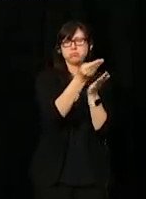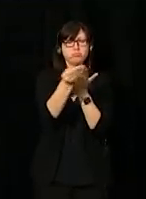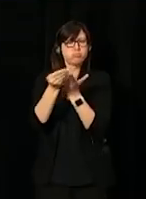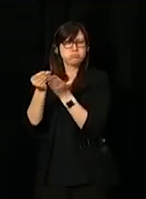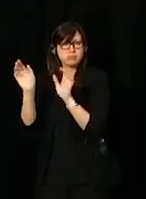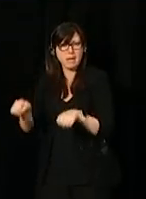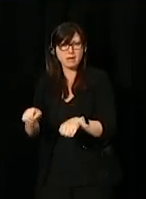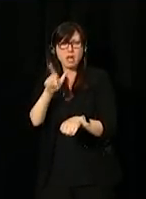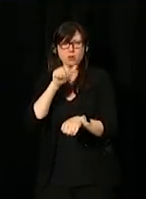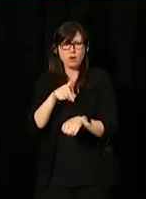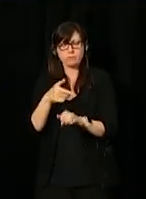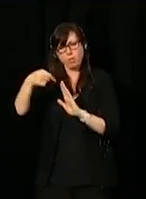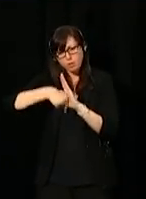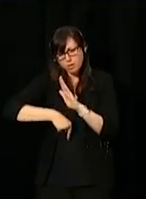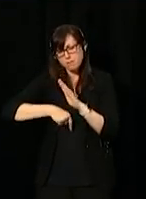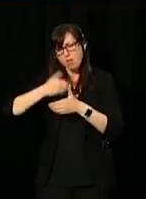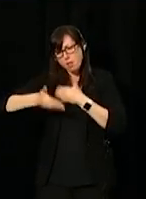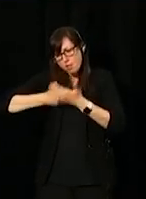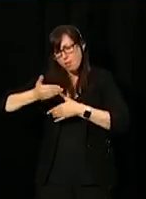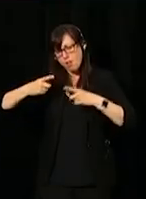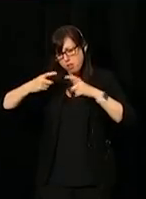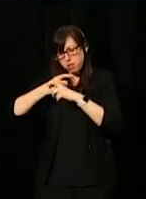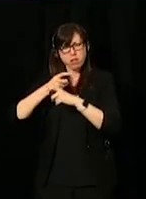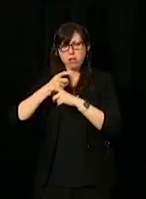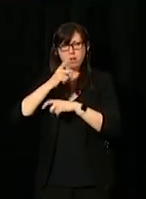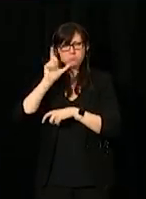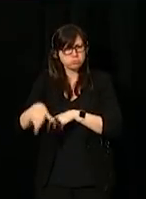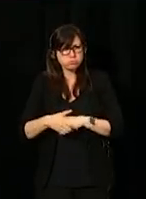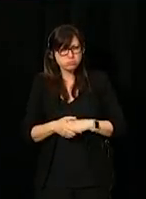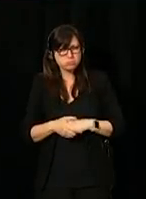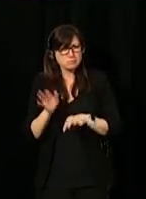without having to go through a very complicated process.